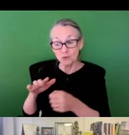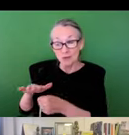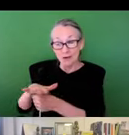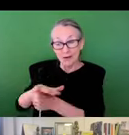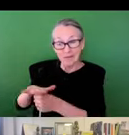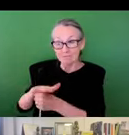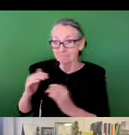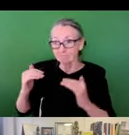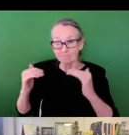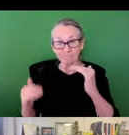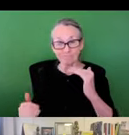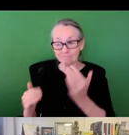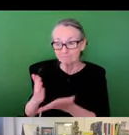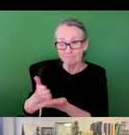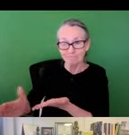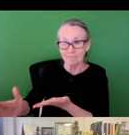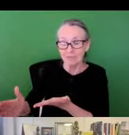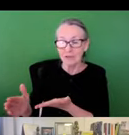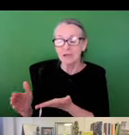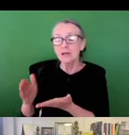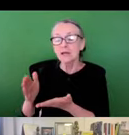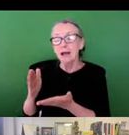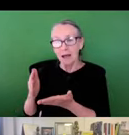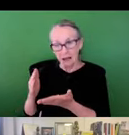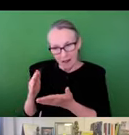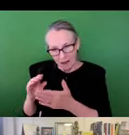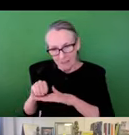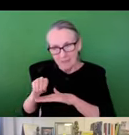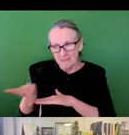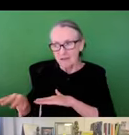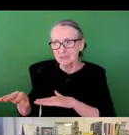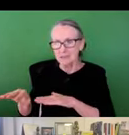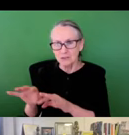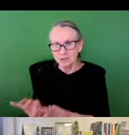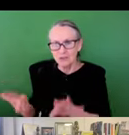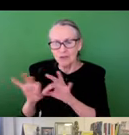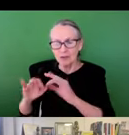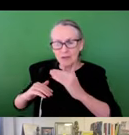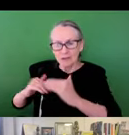social vulnerability and environmental justice to neighborhood inequalities